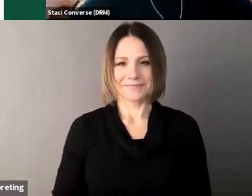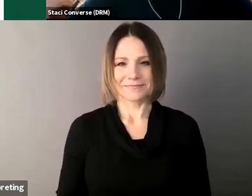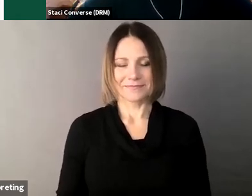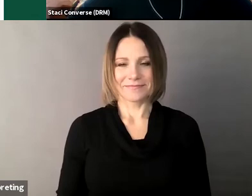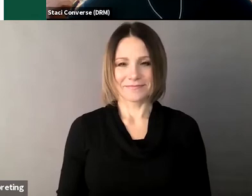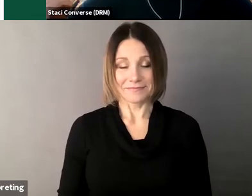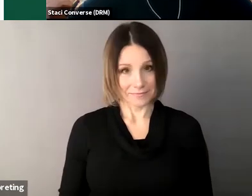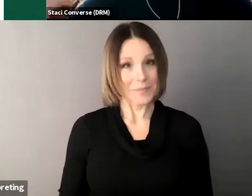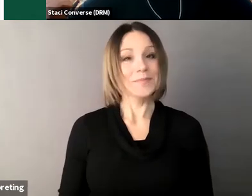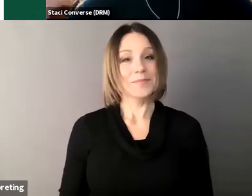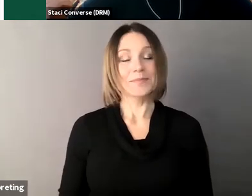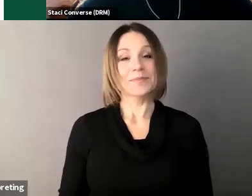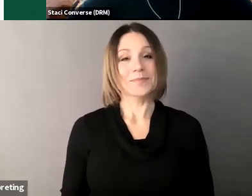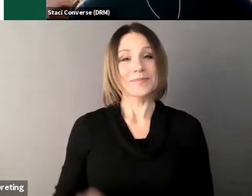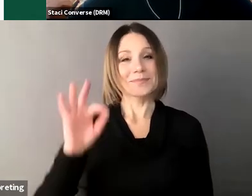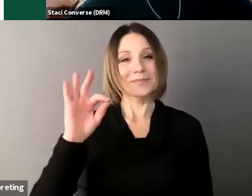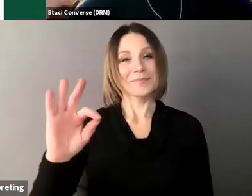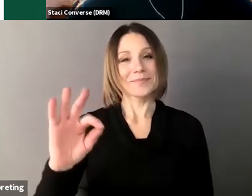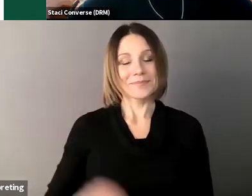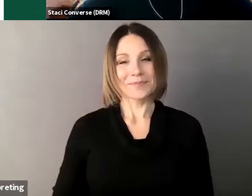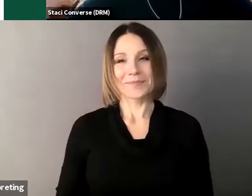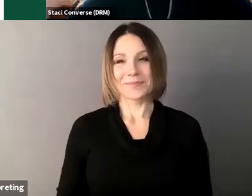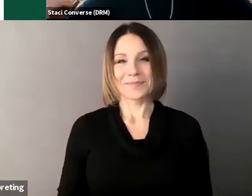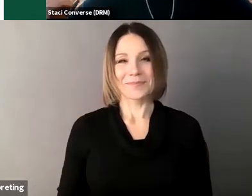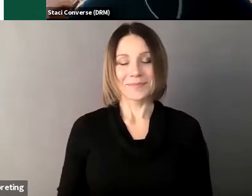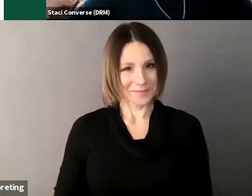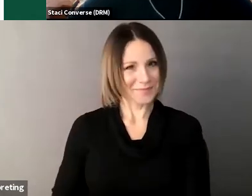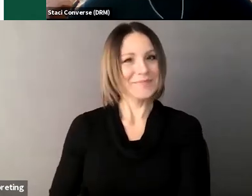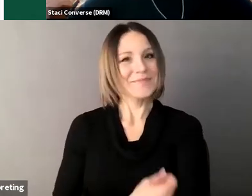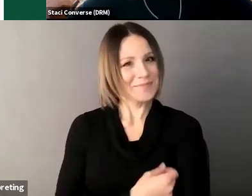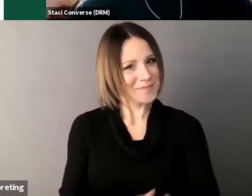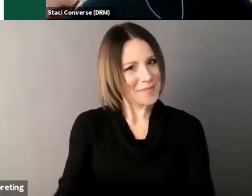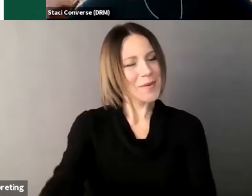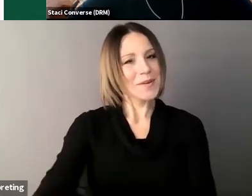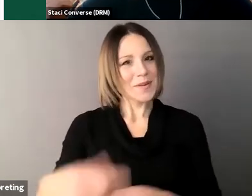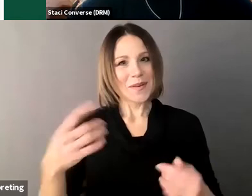okay um well it looks like we have a bunch of sort of experts in that have used this before